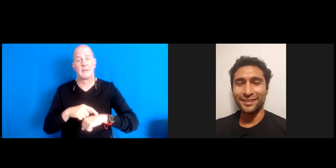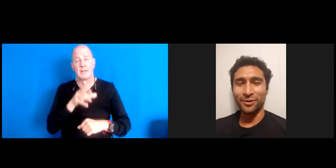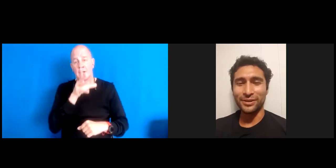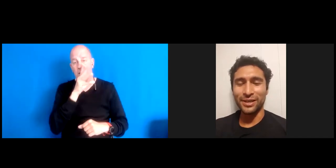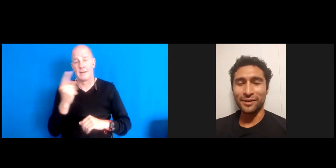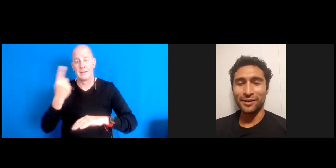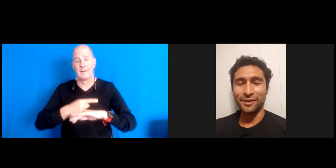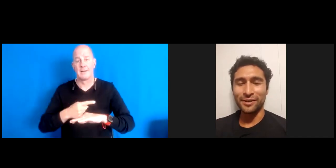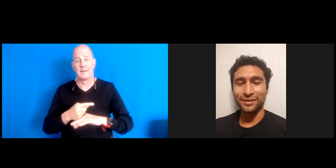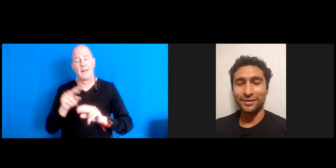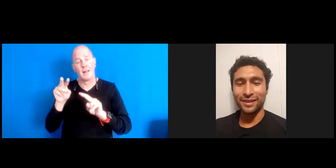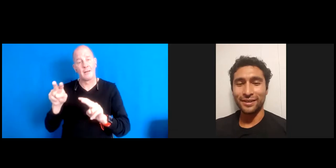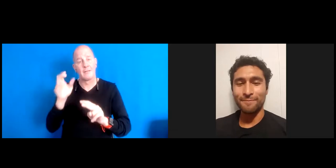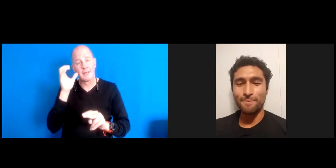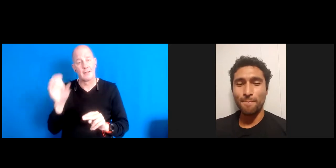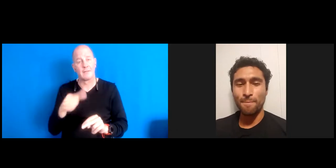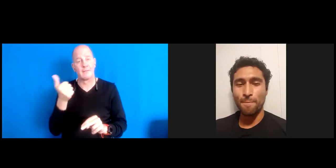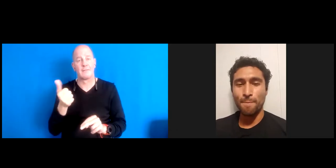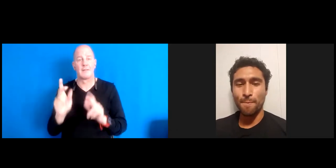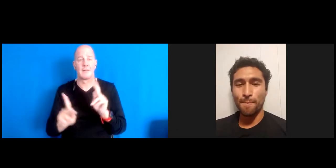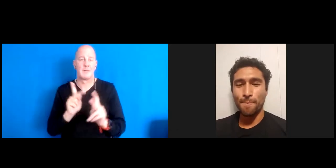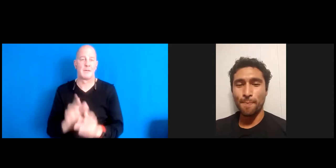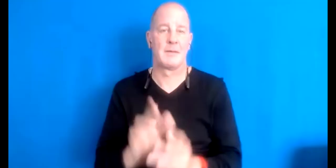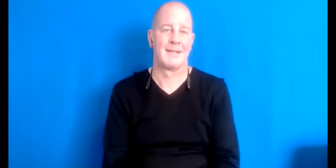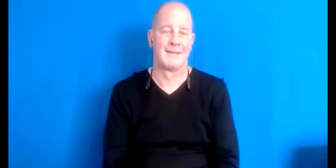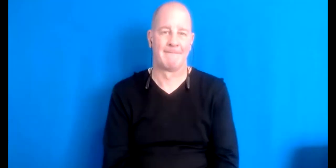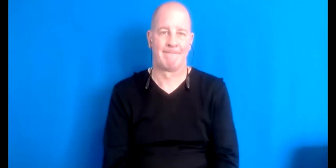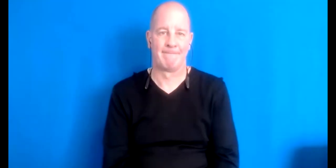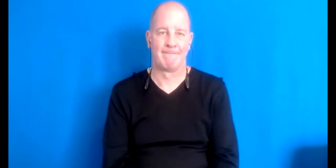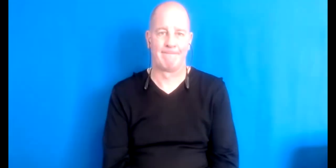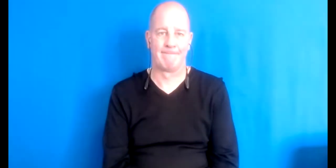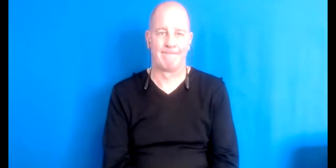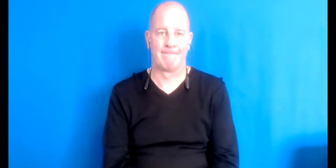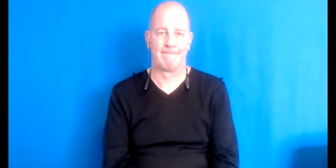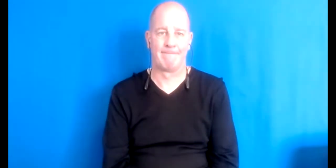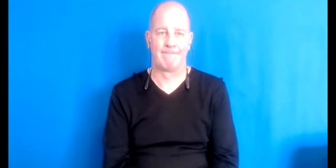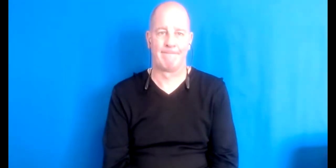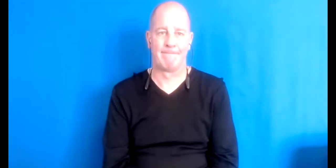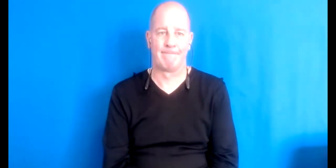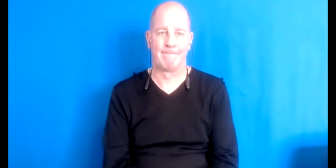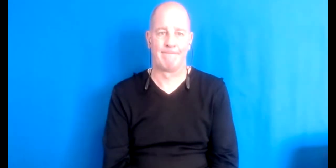forward to hearing from everybody else. 15:53:01 Thank you.